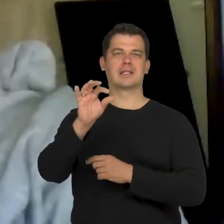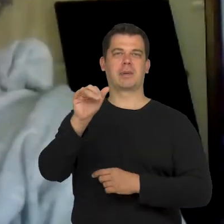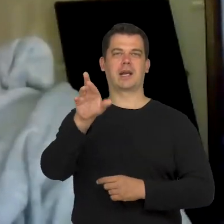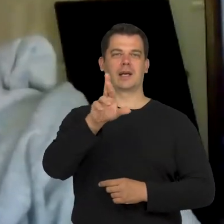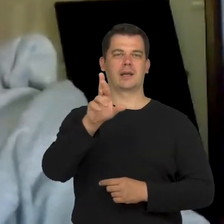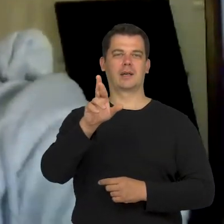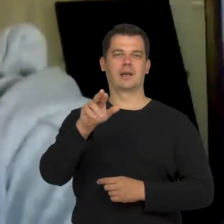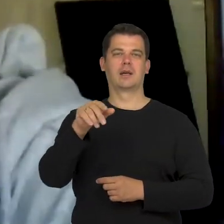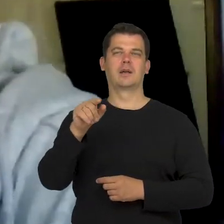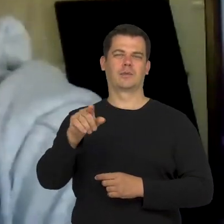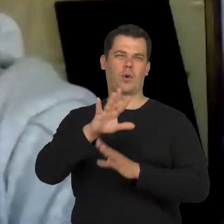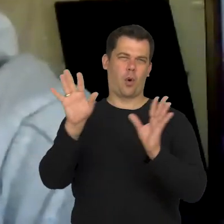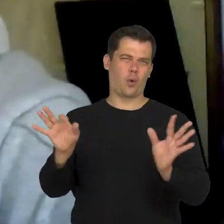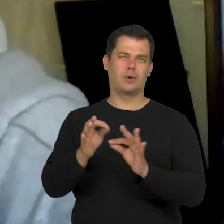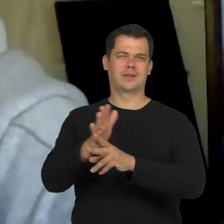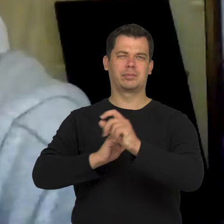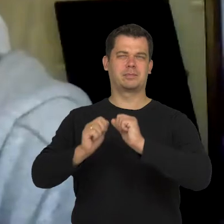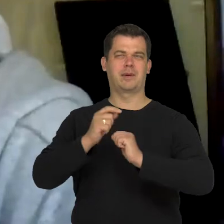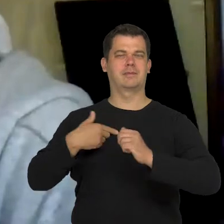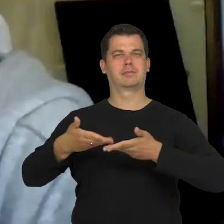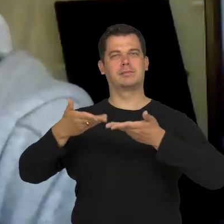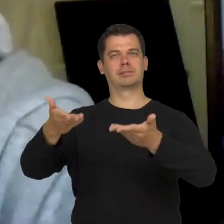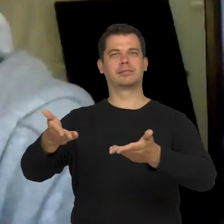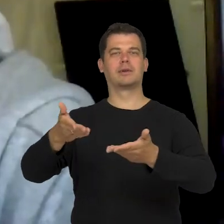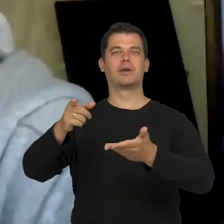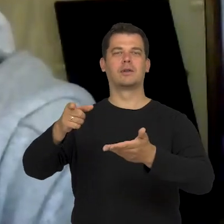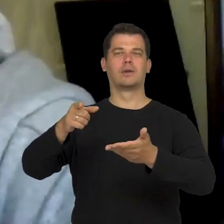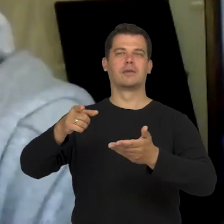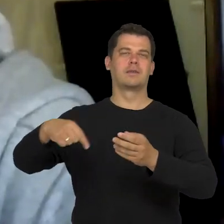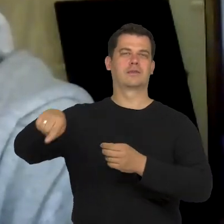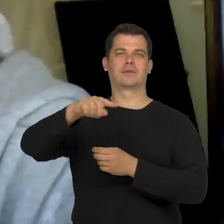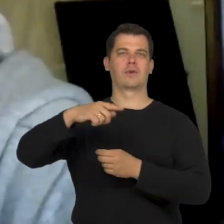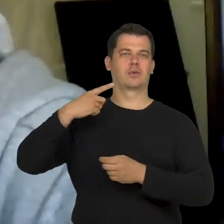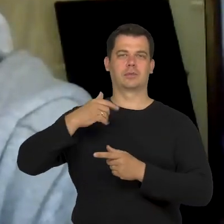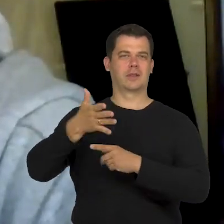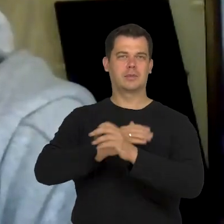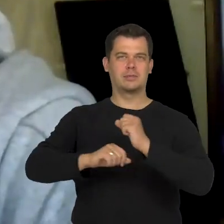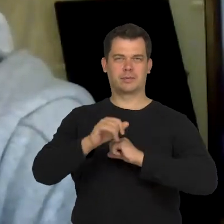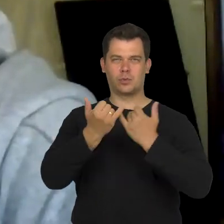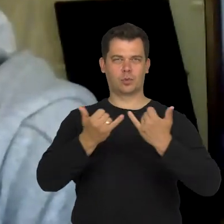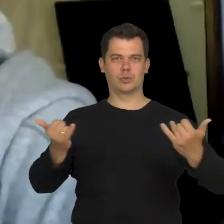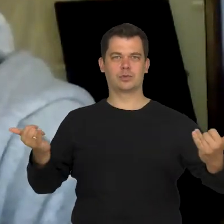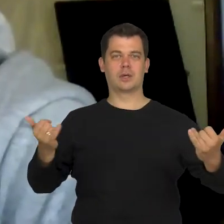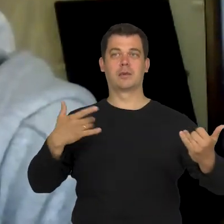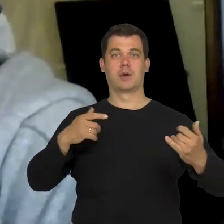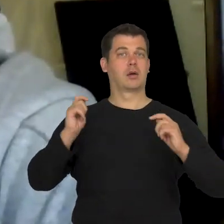There are people with different types of disabilities. We all go there.